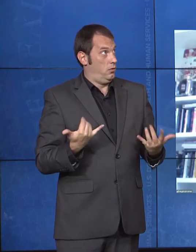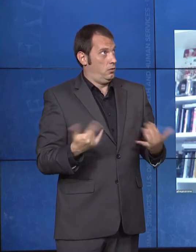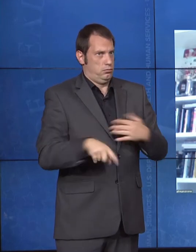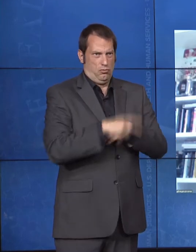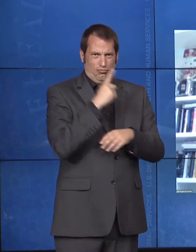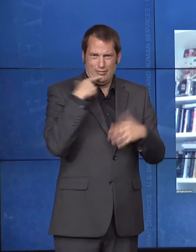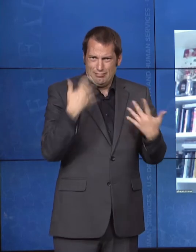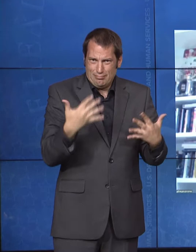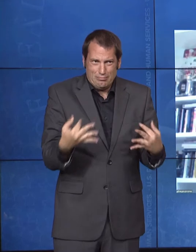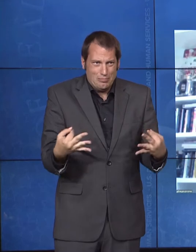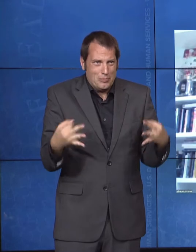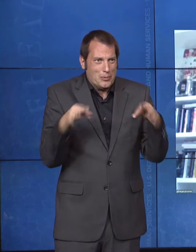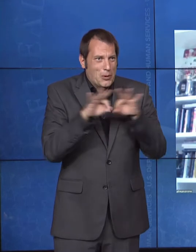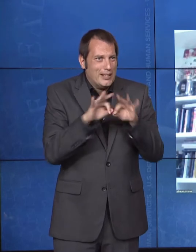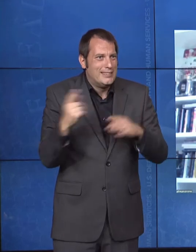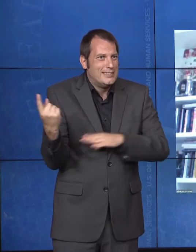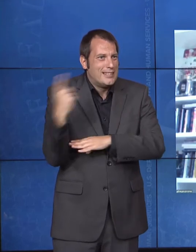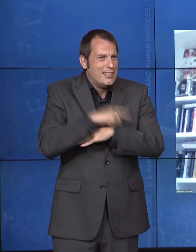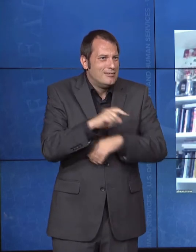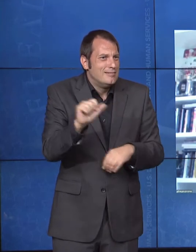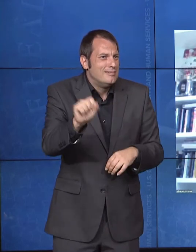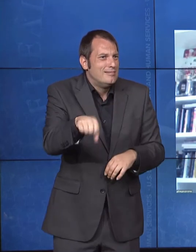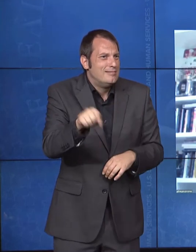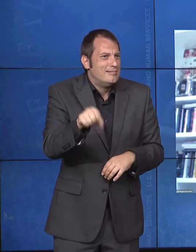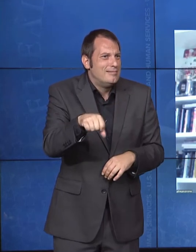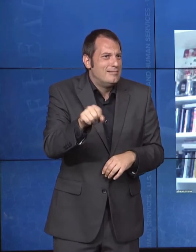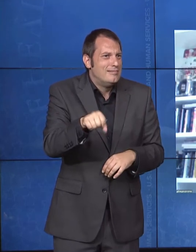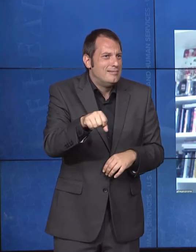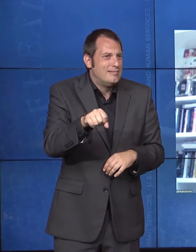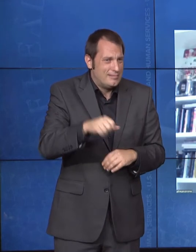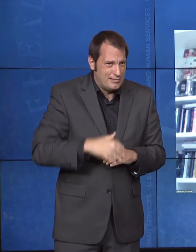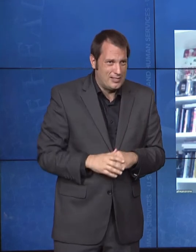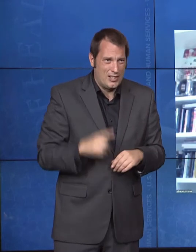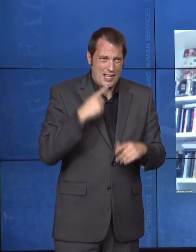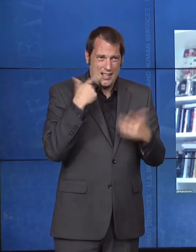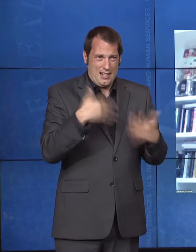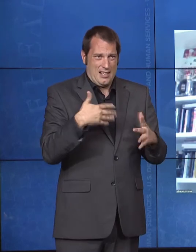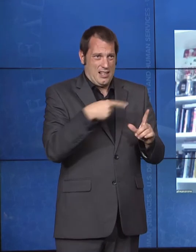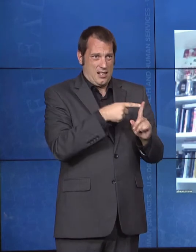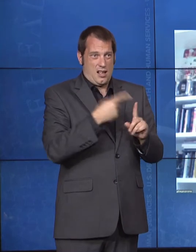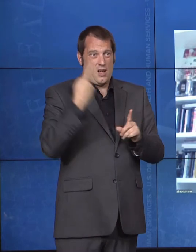for the Civil Rights movement, and that is John Lewis. Congressman Lewis was a freedom